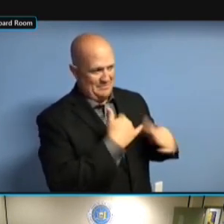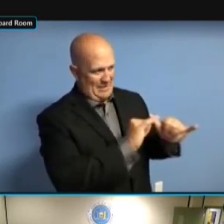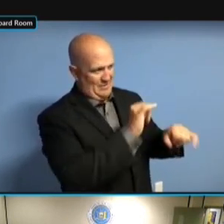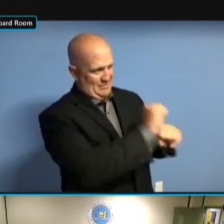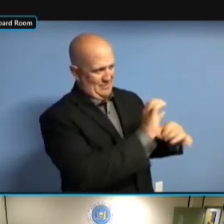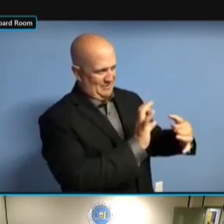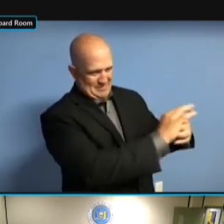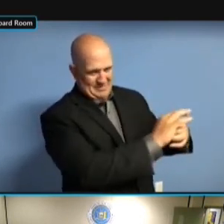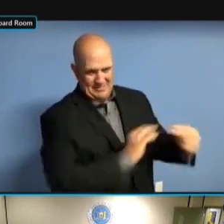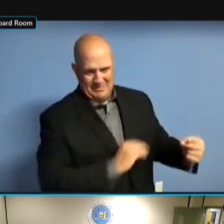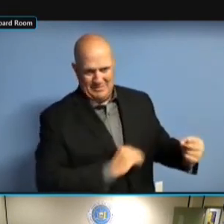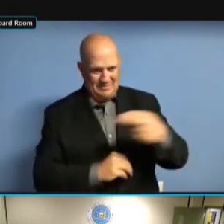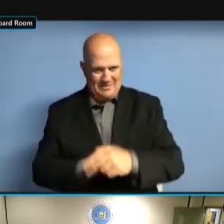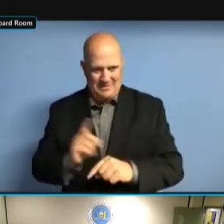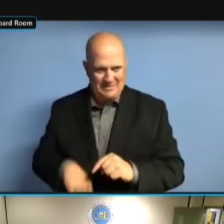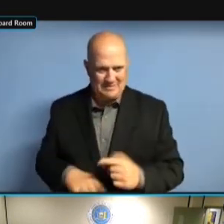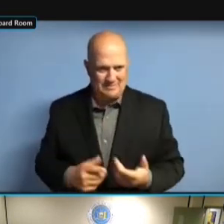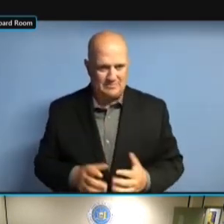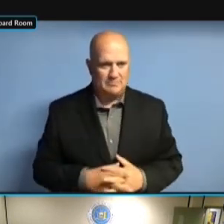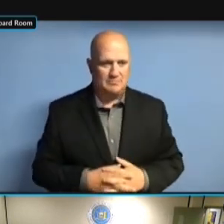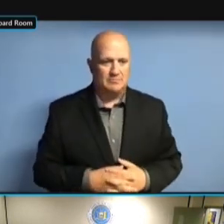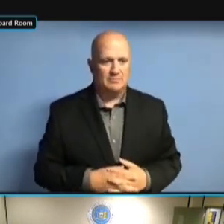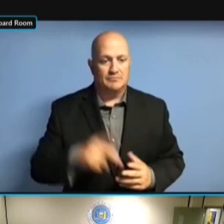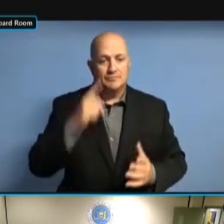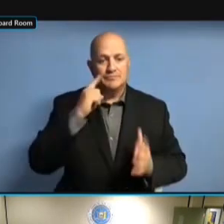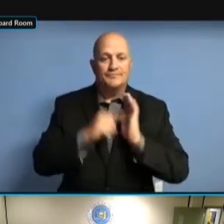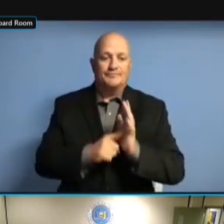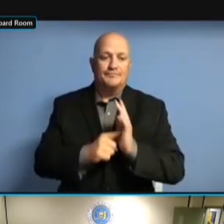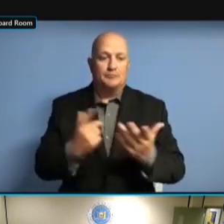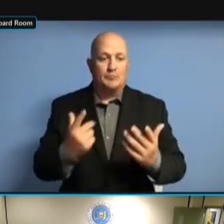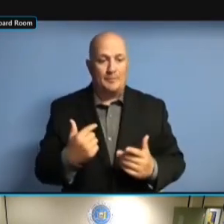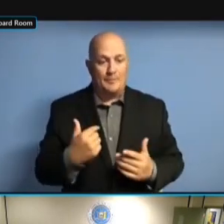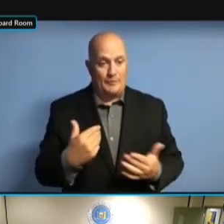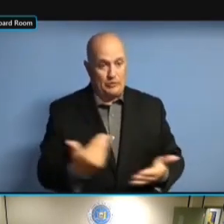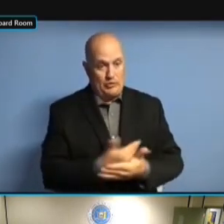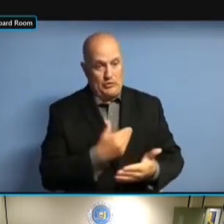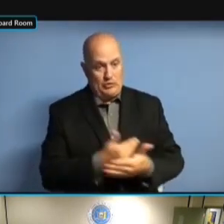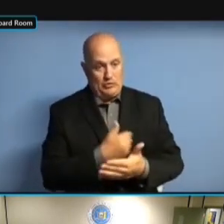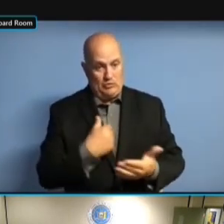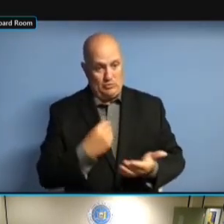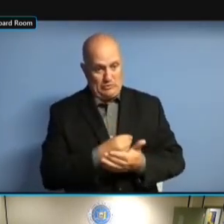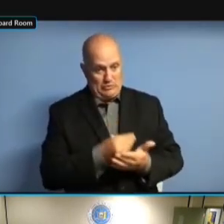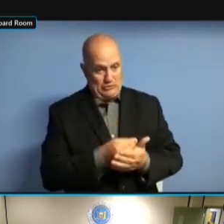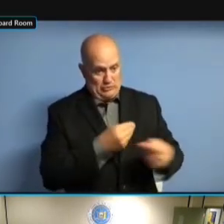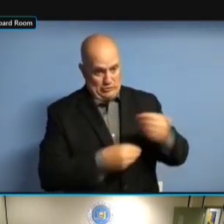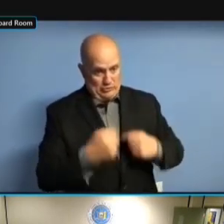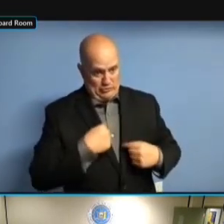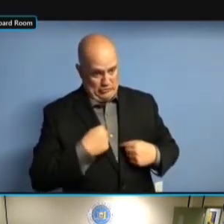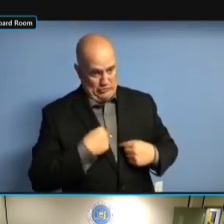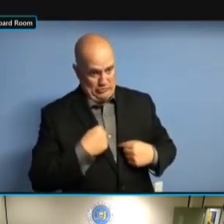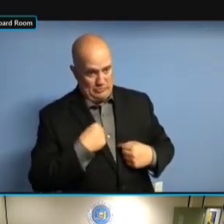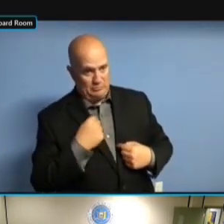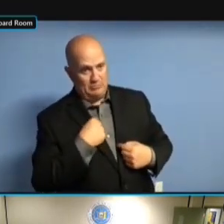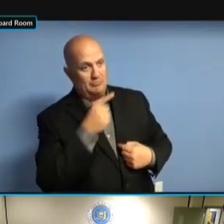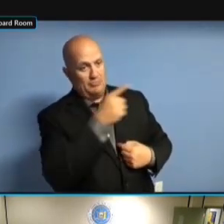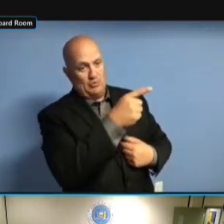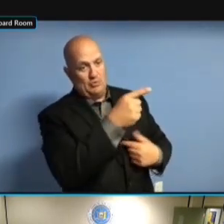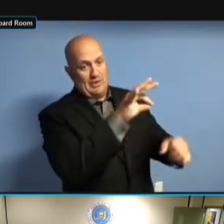FILINGS. SO FILINGS. SO THOSE FILINGS. SO THOSE ARE FILINGS. SO THOSE ARE THINGS FILINGS. SO THOSE ARE THINGS THAT FILINGS. SO THOSE ARE THINGS THAT YOU SO THOSE ARE THINGS THAT YOU SO THOSE ARE THINGS THAT YOU KIND SO THOSE ARE THINGS THAT YOU KIND OF SO THOSE ARE THINGS THAT YOU KIND OF HAVE SO THOSE ARE THINGS THAT YOU KIND OF HAVE TO SO THOSE ARE THINGS THAT YOU KIND OF HAVE TO -- KIND OF HAVE TO -- KIND OF HAVE TO -- >> KIND OF HAVE TO -- >> IF KIND OF HAVE TO -- >> IF THE KIND OF HAVE TO -- >> IF THE JOB KIND OF HAVE TO -- >> IF THE JOB WERE